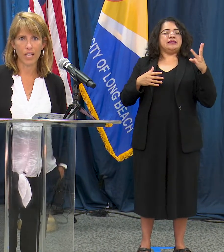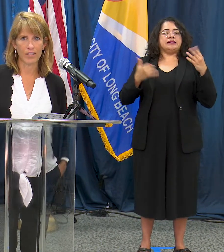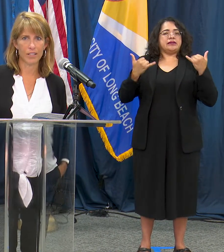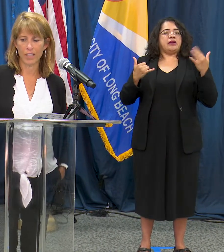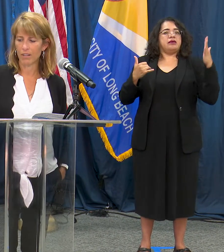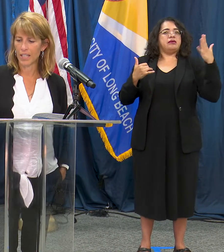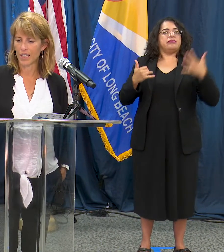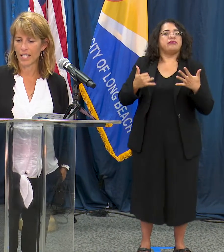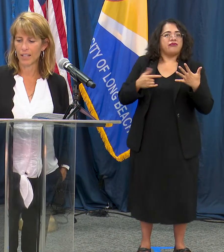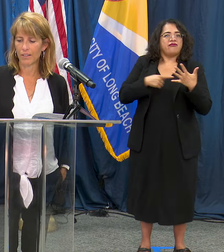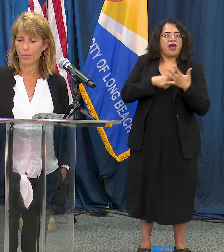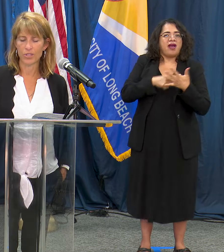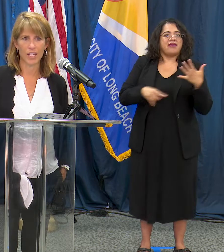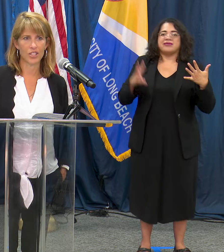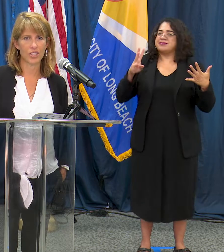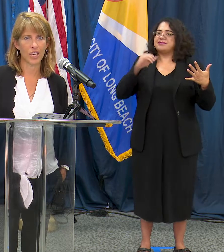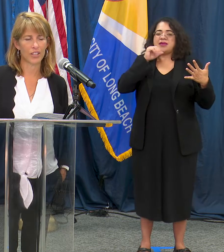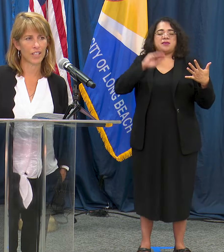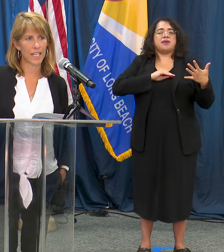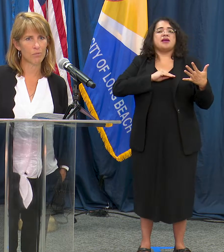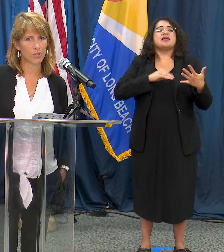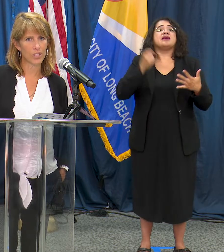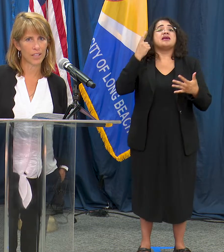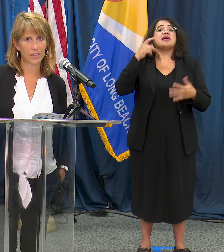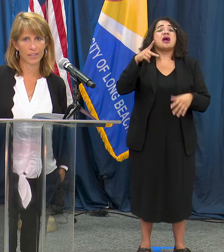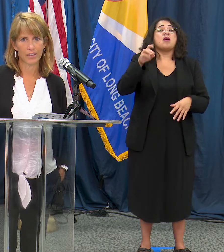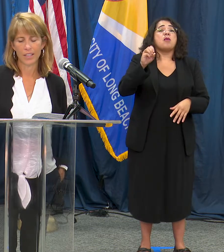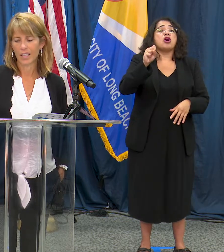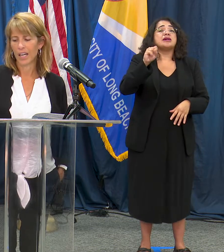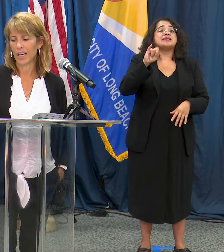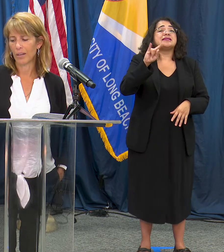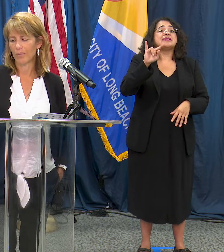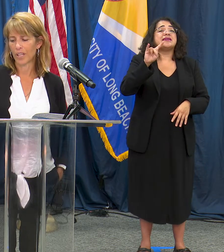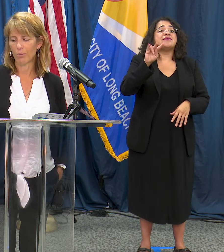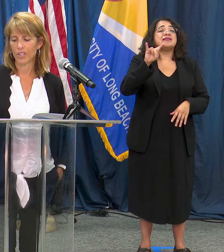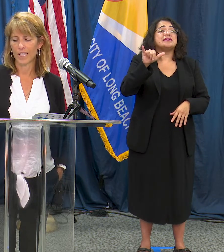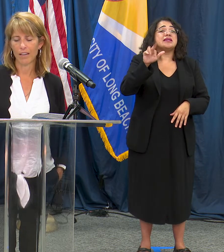positivity rate indicator if the percentage is under 8%. The number is now